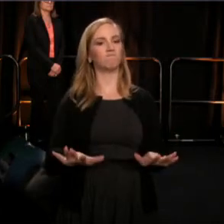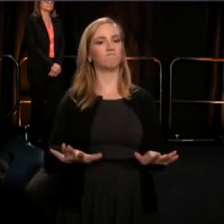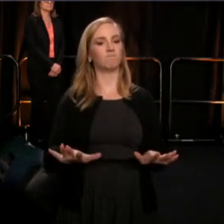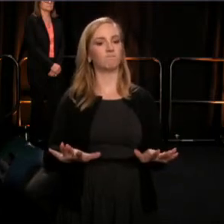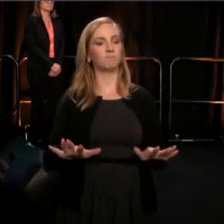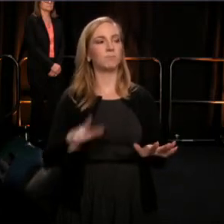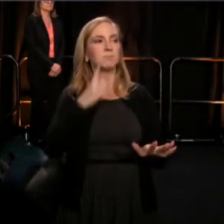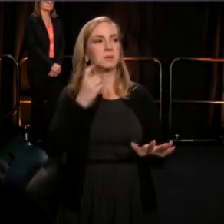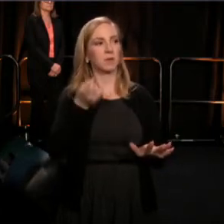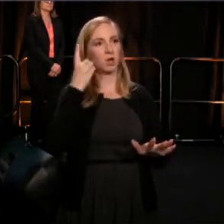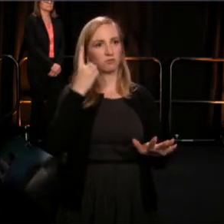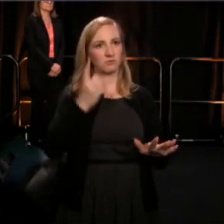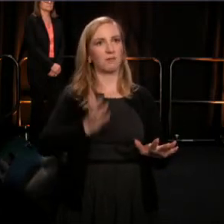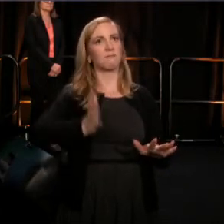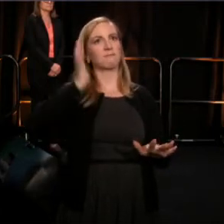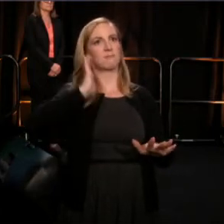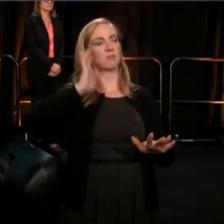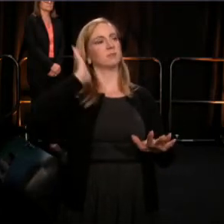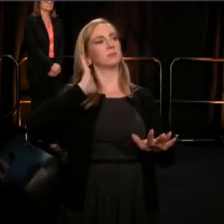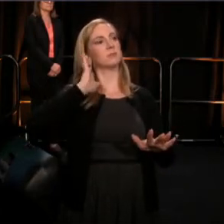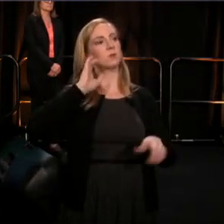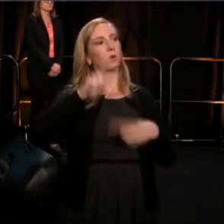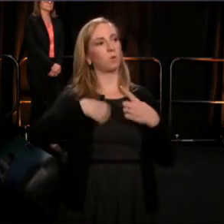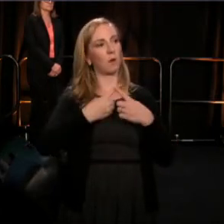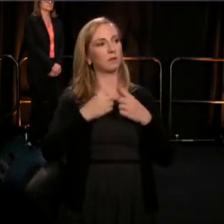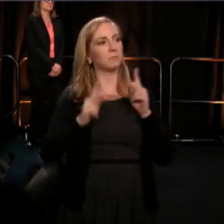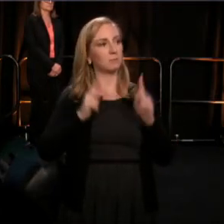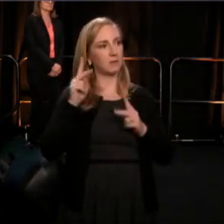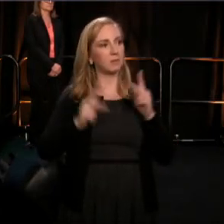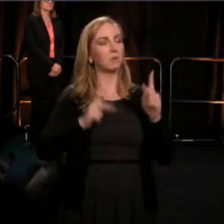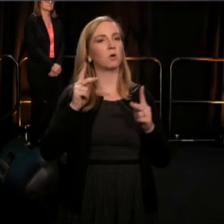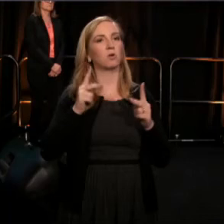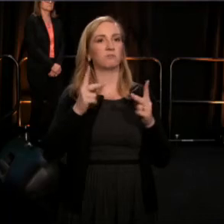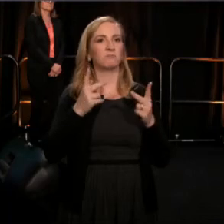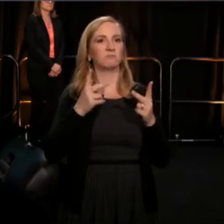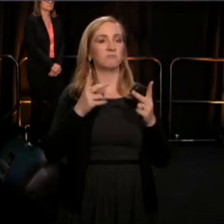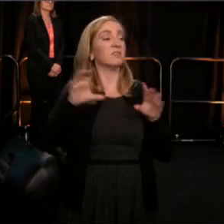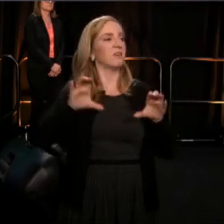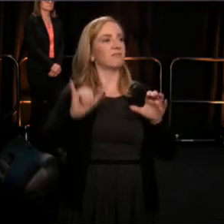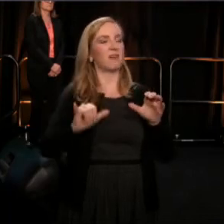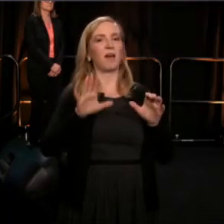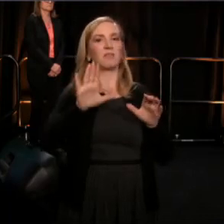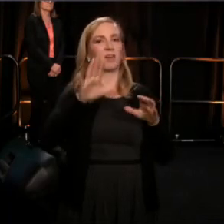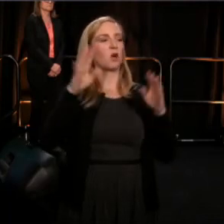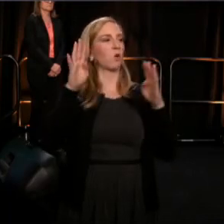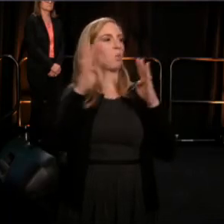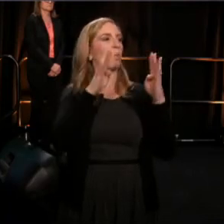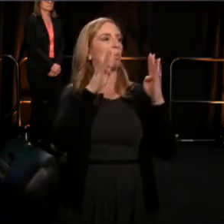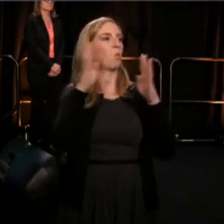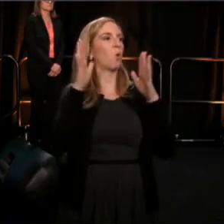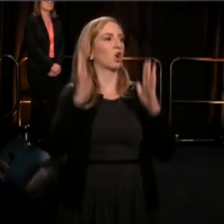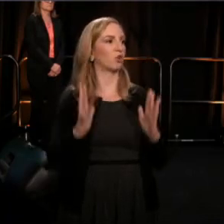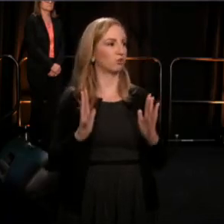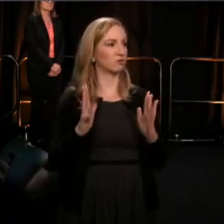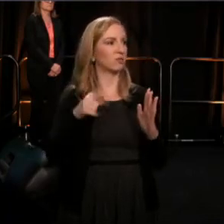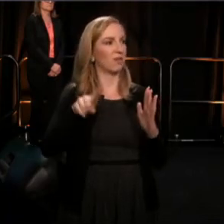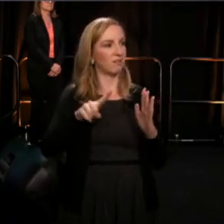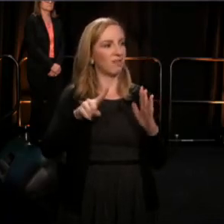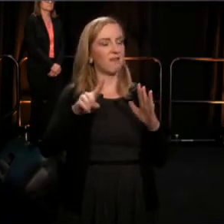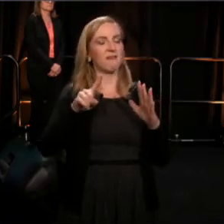of the men and women who can be described was warriors, on the cultural battle field that affirmed their self worth.